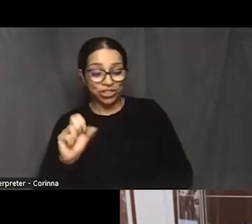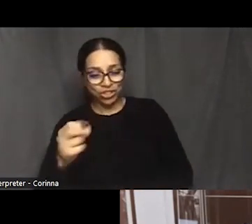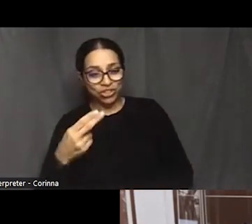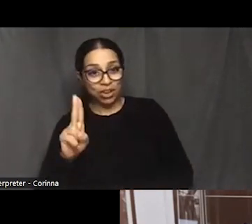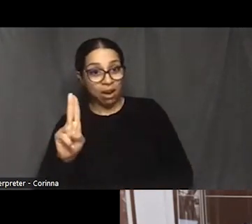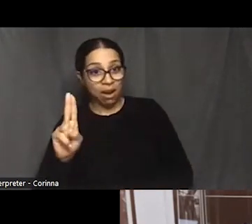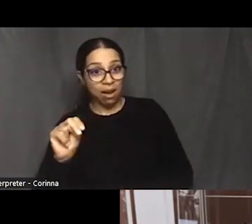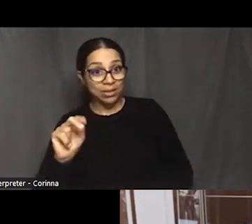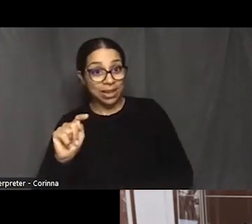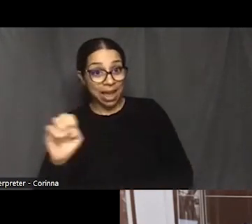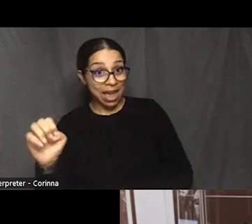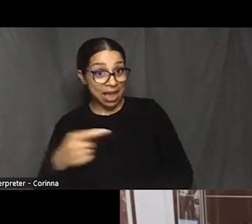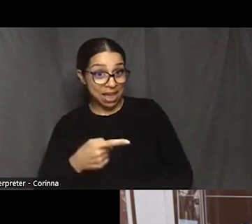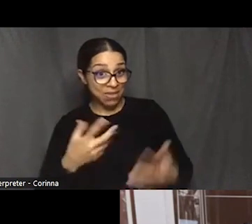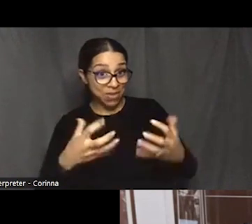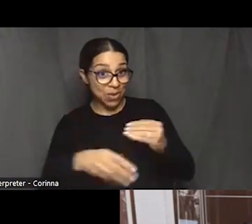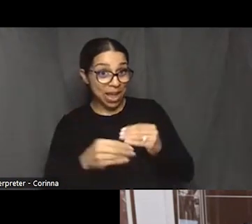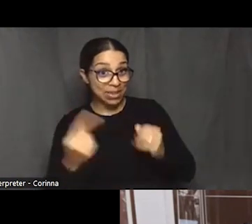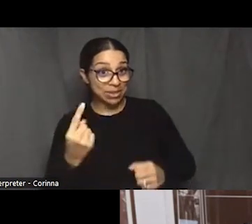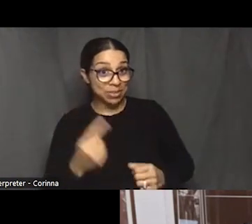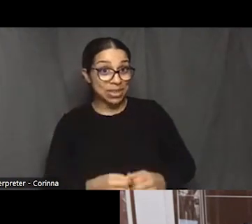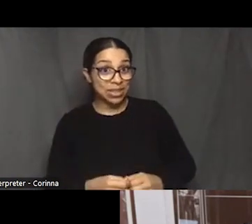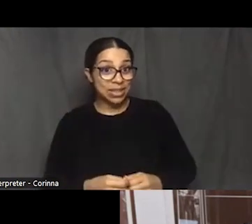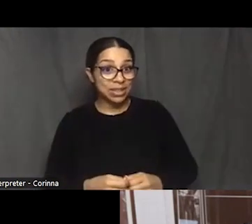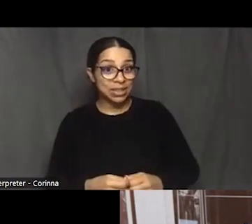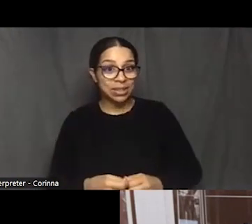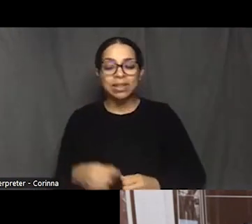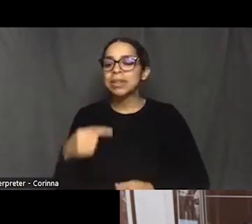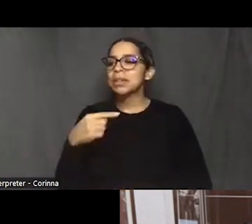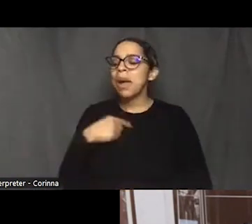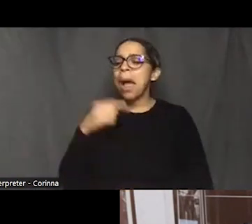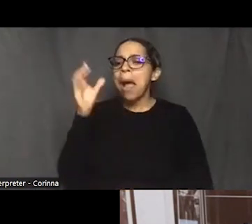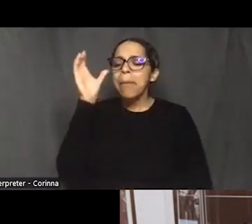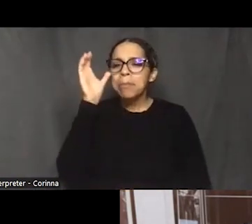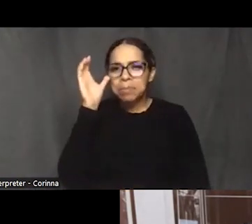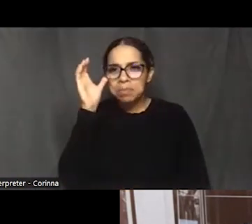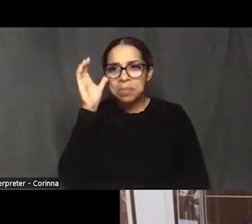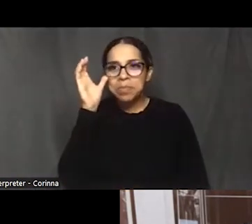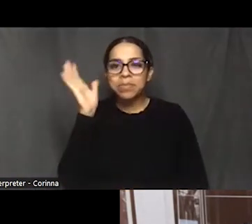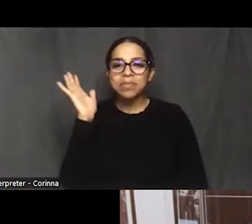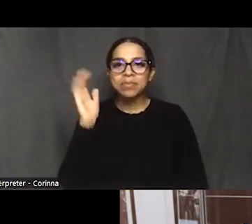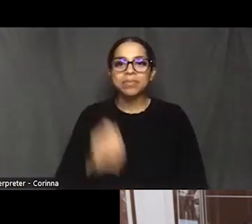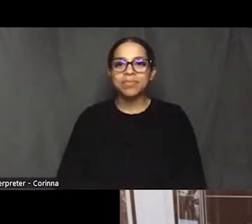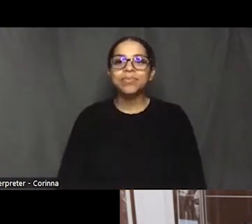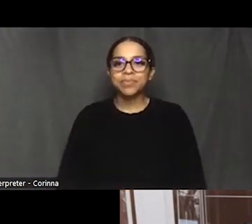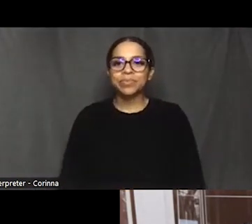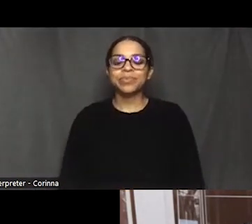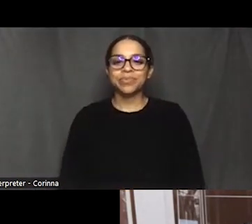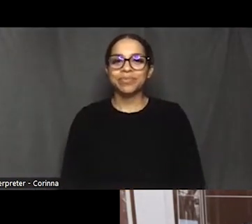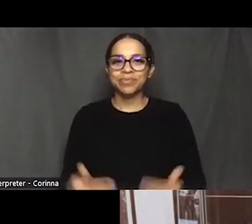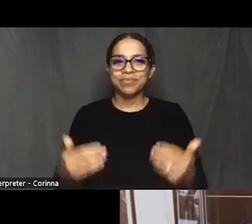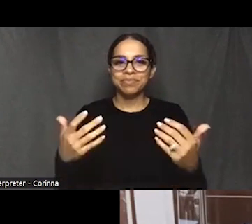I'm just I'm listening because having these two